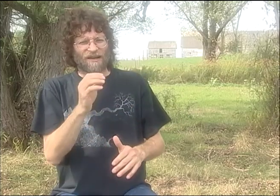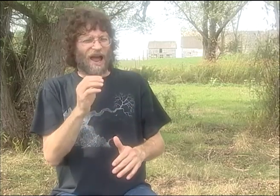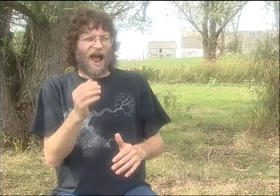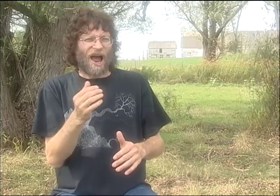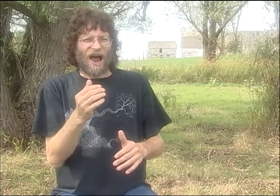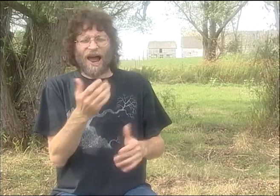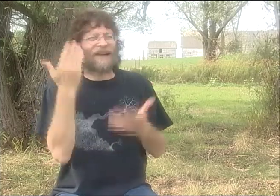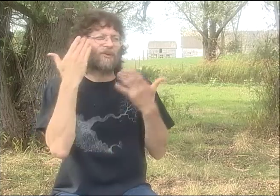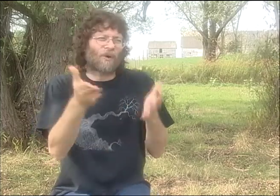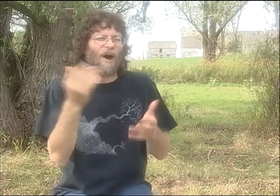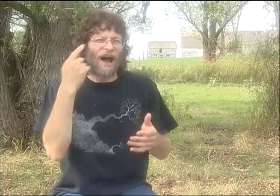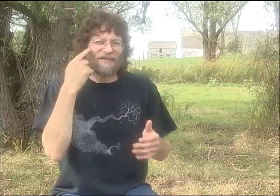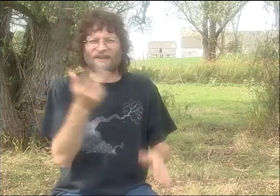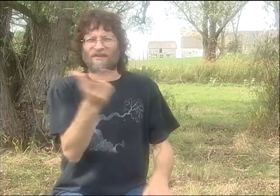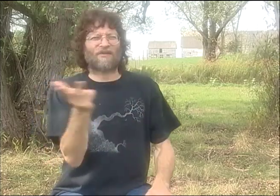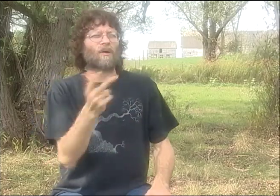THEIR POETRY WASN'T THE SAME.